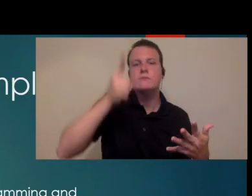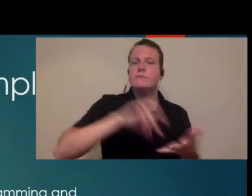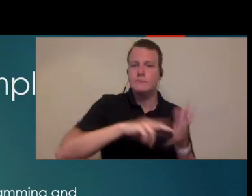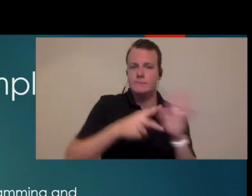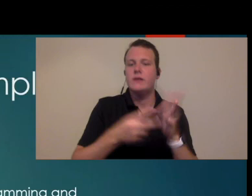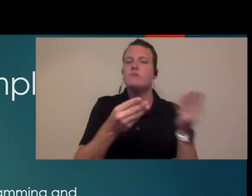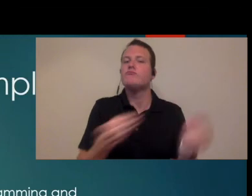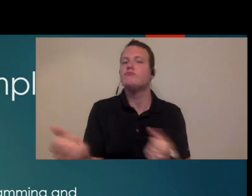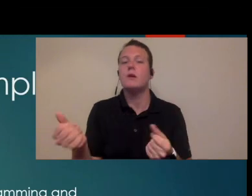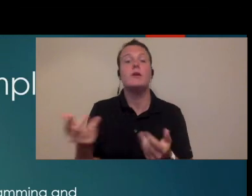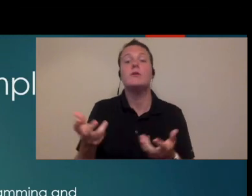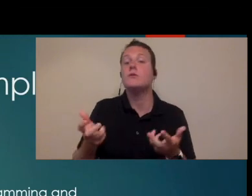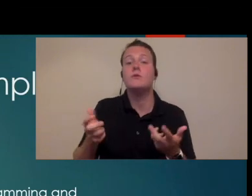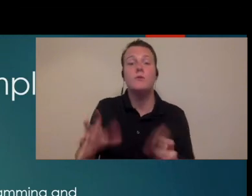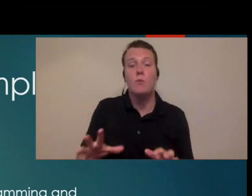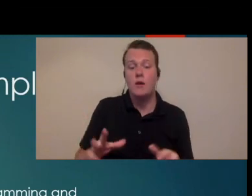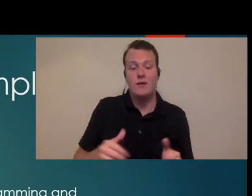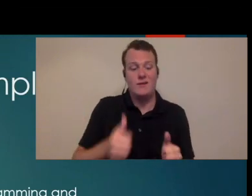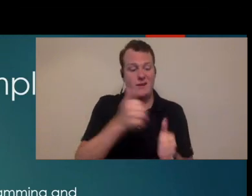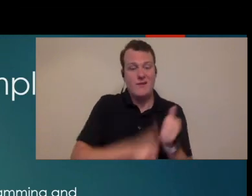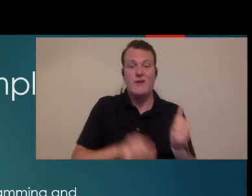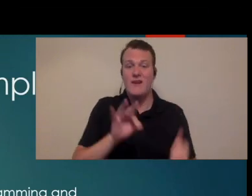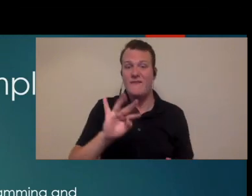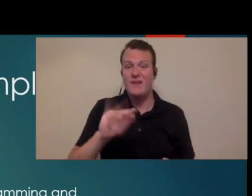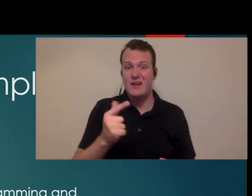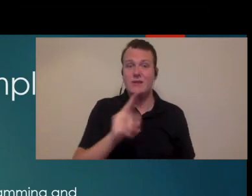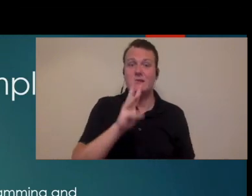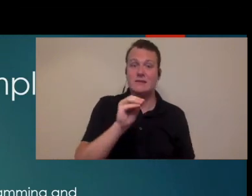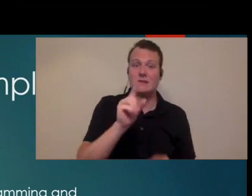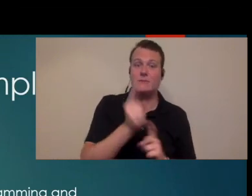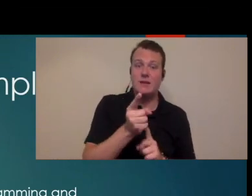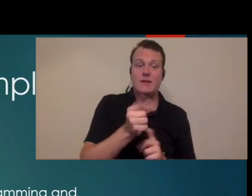possible you don't want to necessarily have every single fitting be scheduled